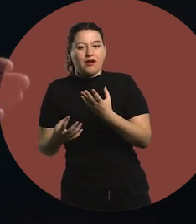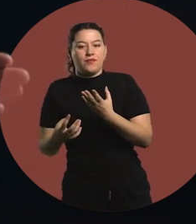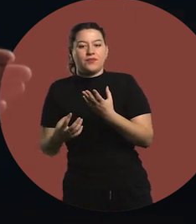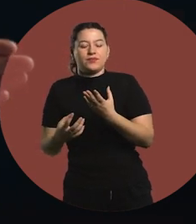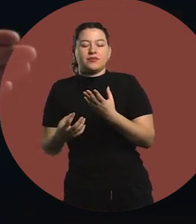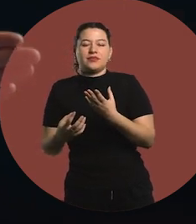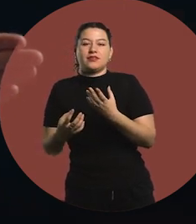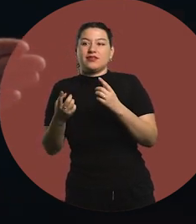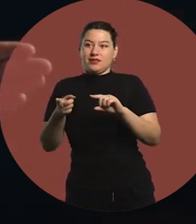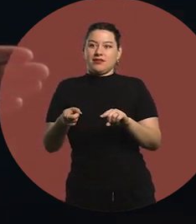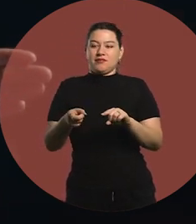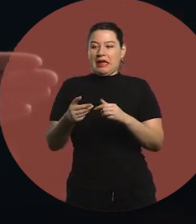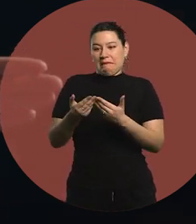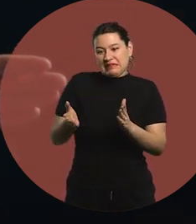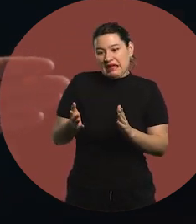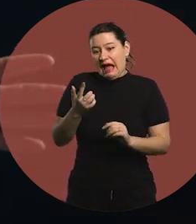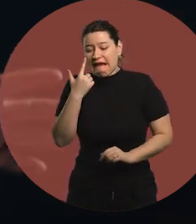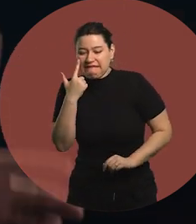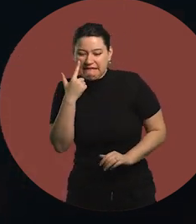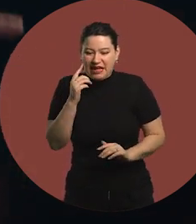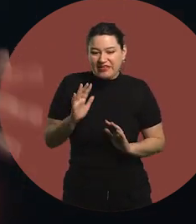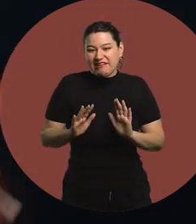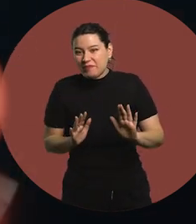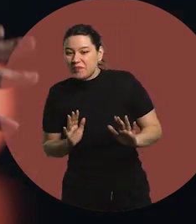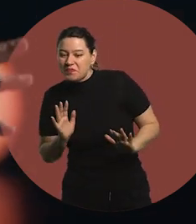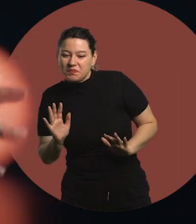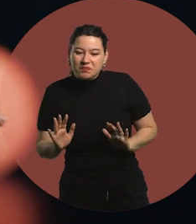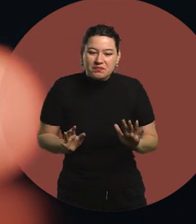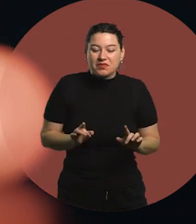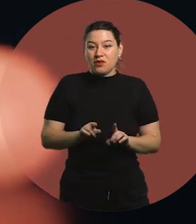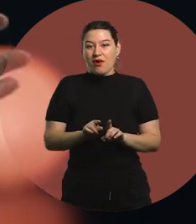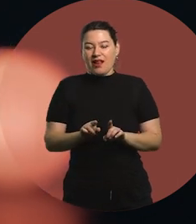So I started to jump into the water and...